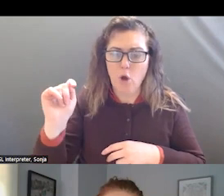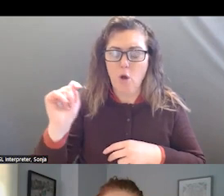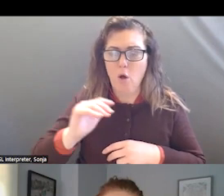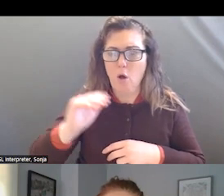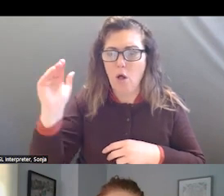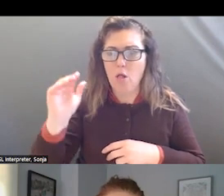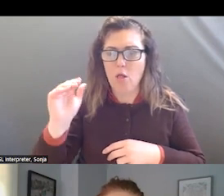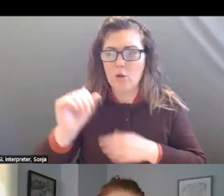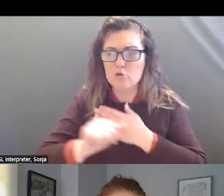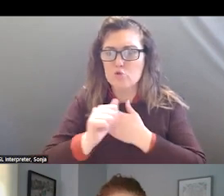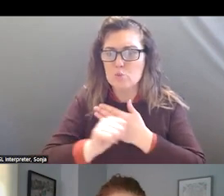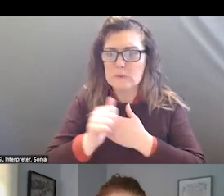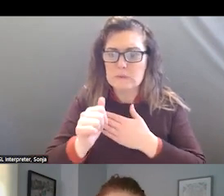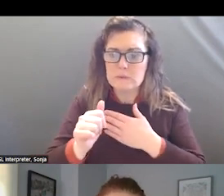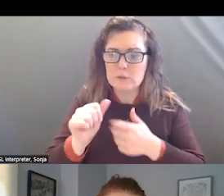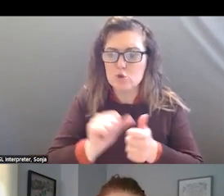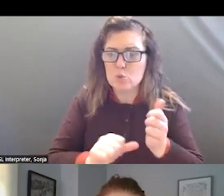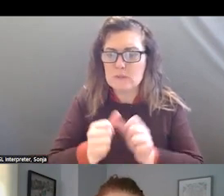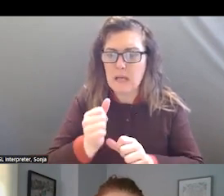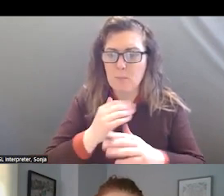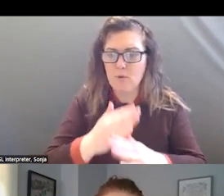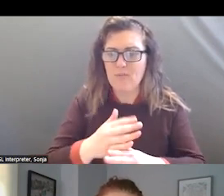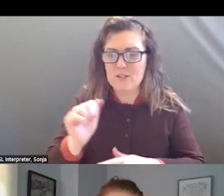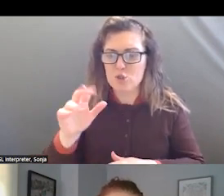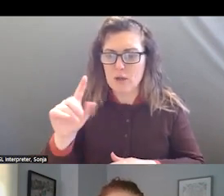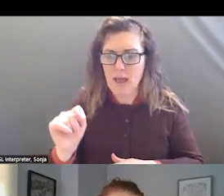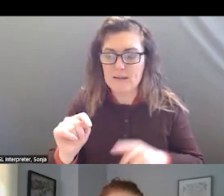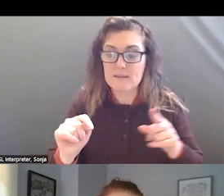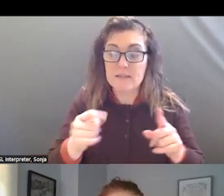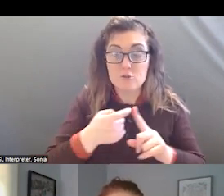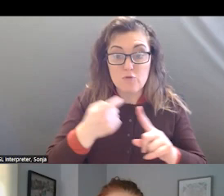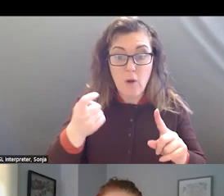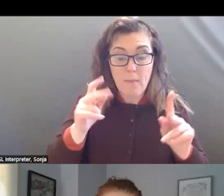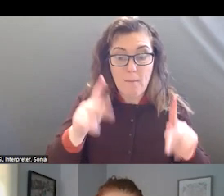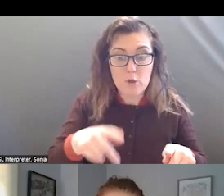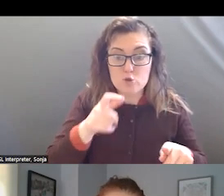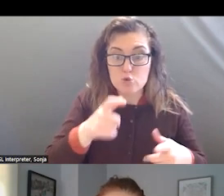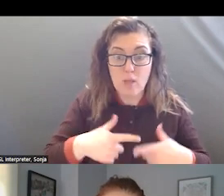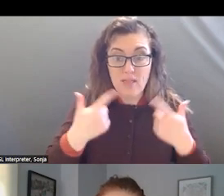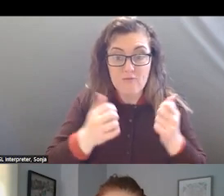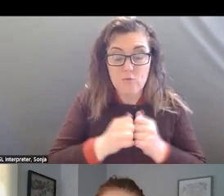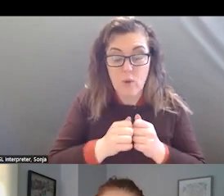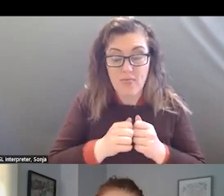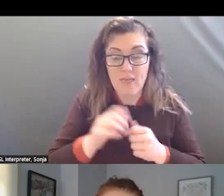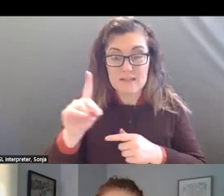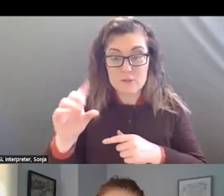IT IS NAMED AFTER A YOUNG MAN WHAT DIED AND THE DAY BEFORE HIS MOM CALLED AND SAID HE IS NOT GOOD AND THE NEXT DAY PEOPLE CALLED